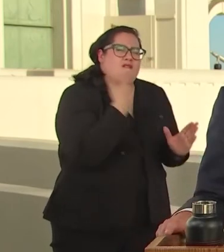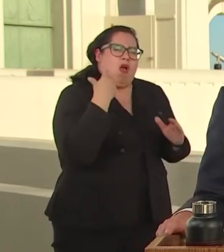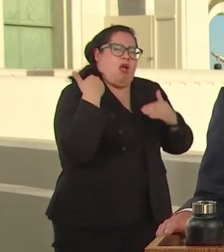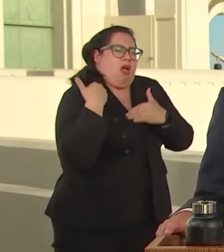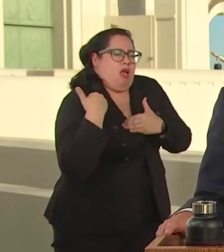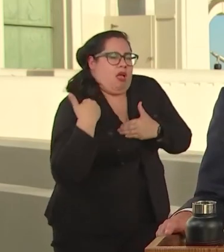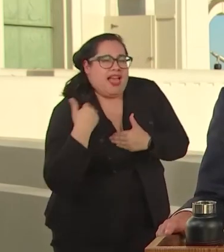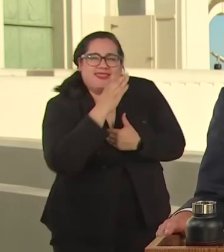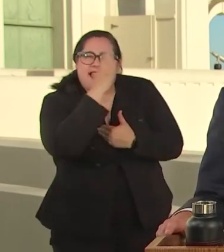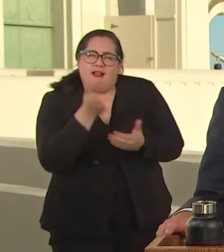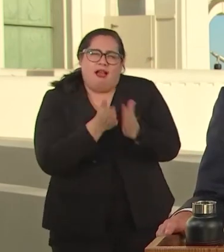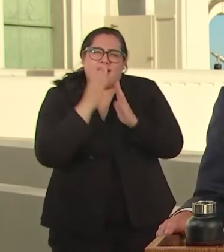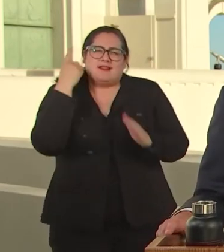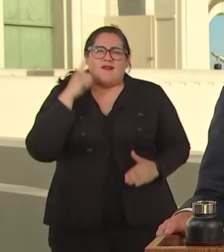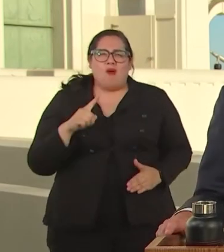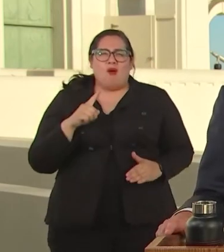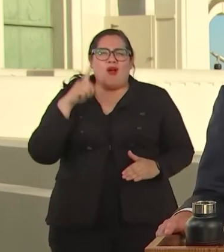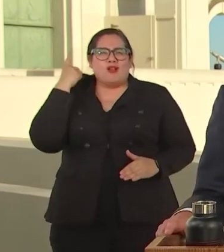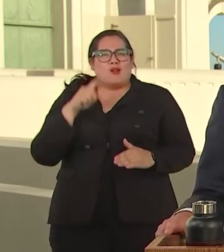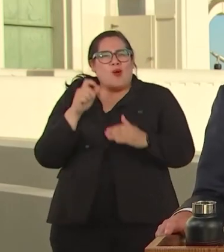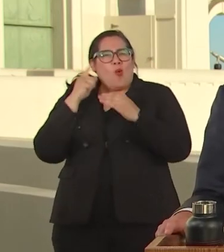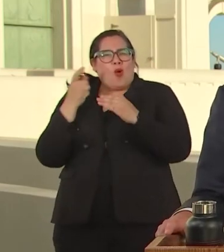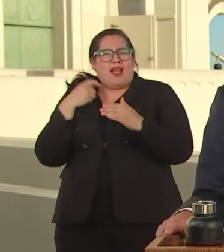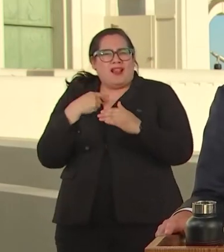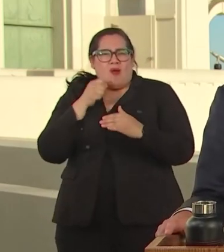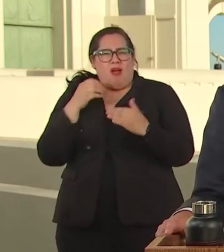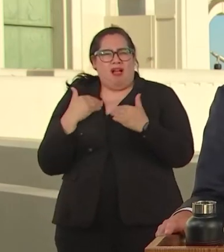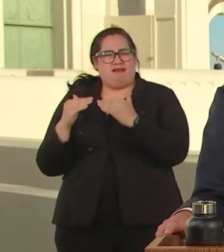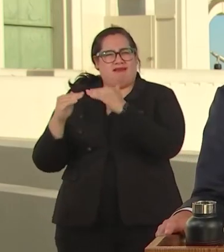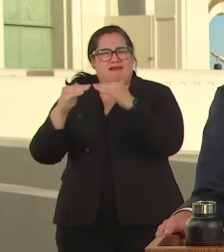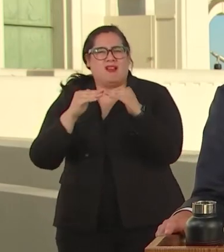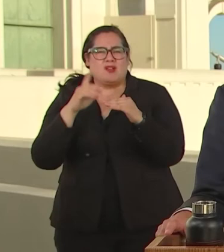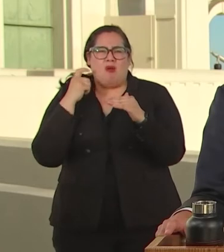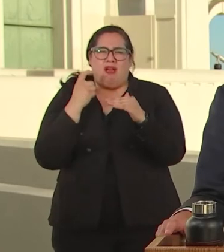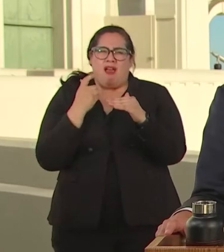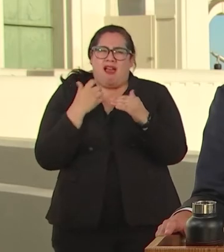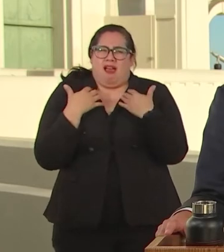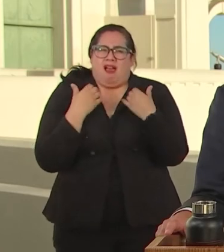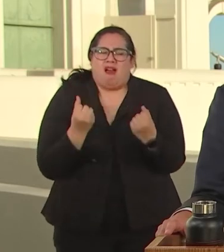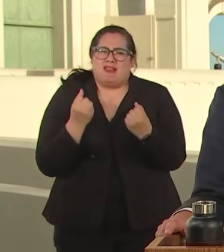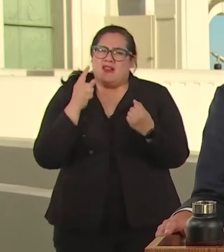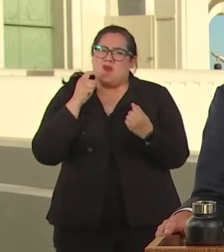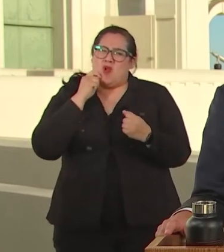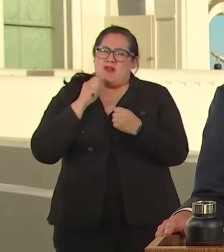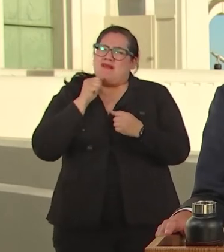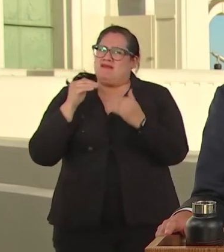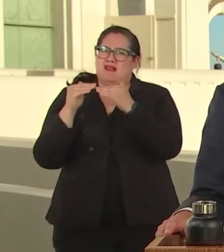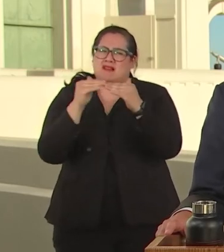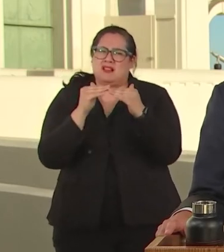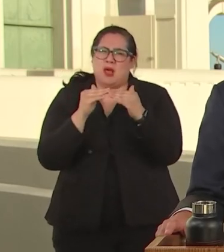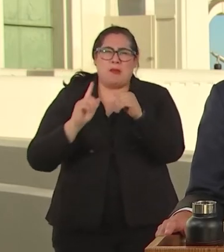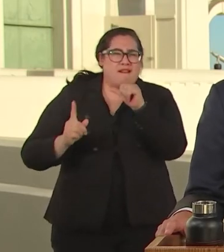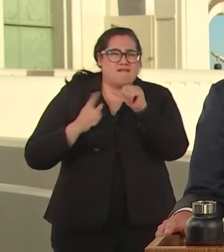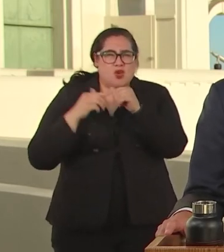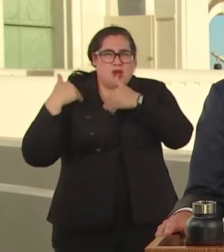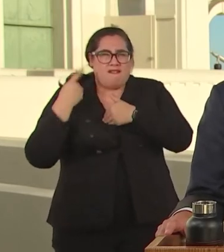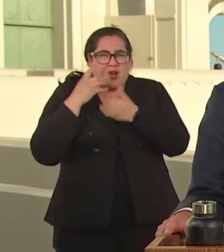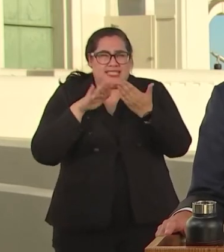POVERTY AND INJUSTICE. THE FIRST JOB OF THE CITY IS TO GUARANTEE A LIFE WITHOUT FEAR. WHEN ACROSS AMERICA HOMICIDES